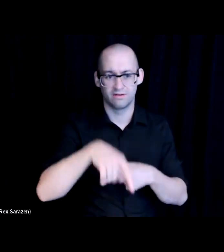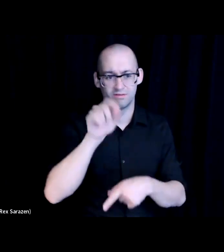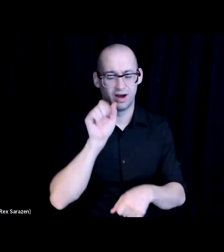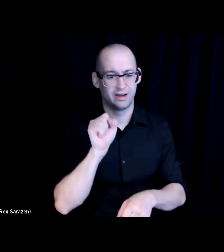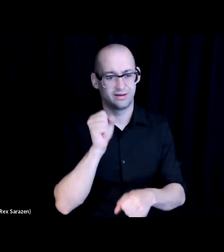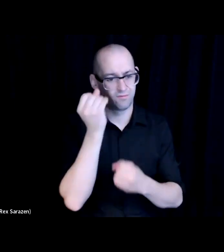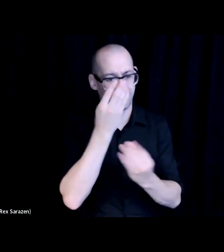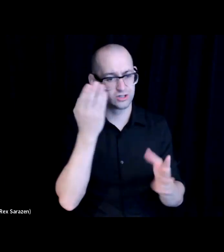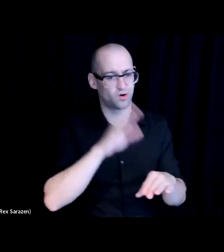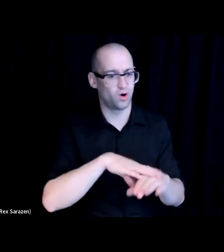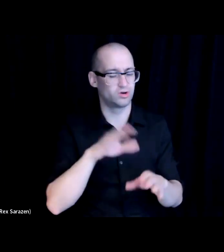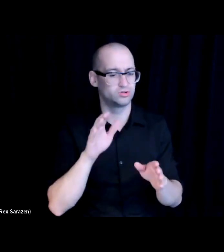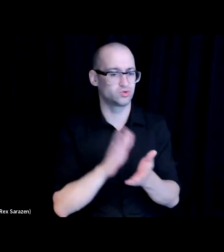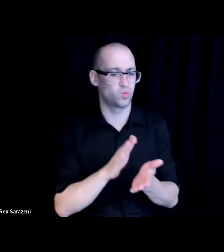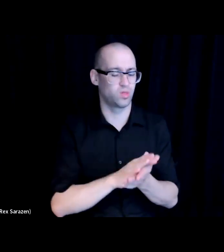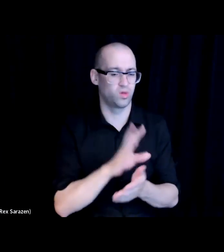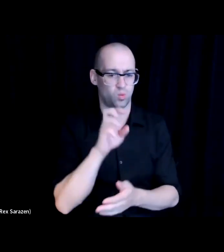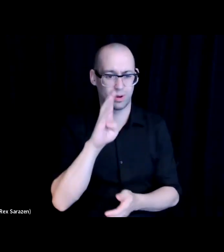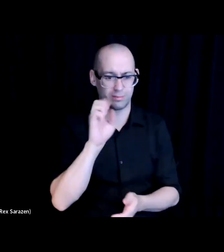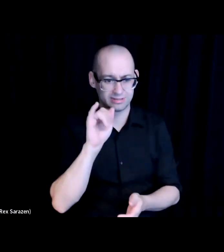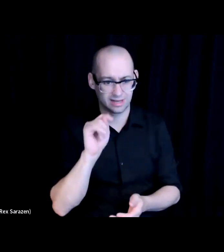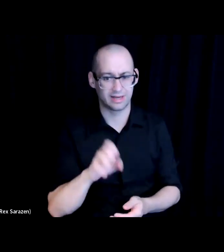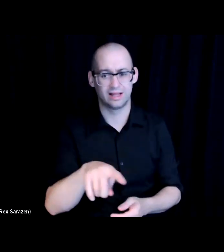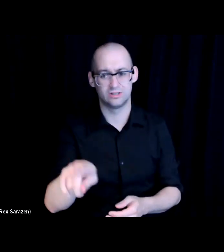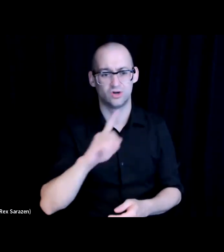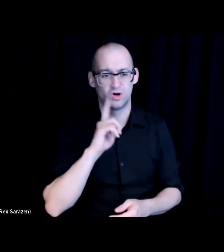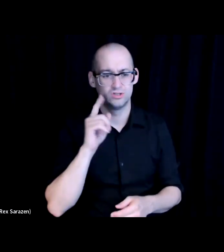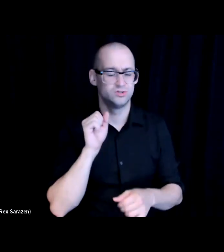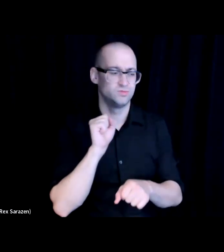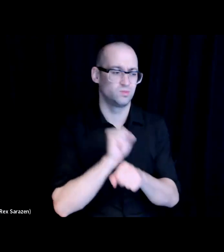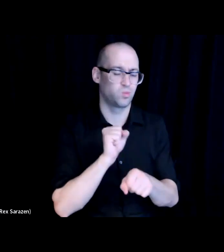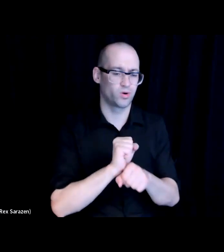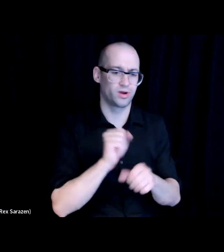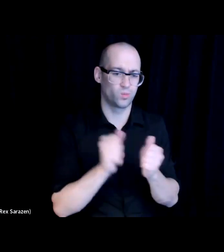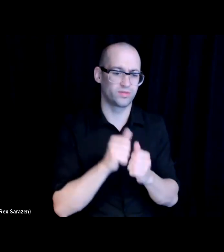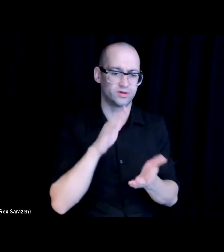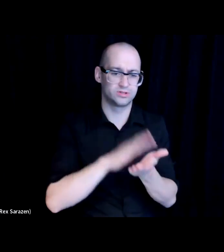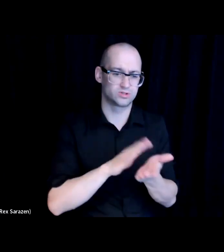is the mom that is working with the school district to think about what that solution looks like long term.